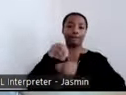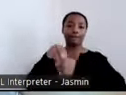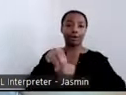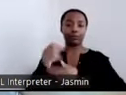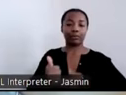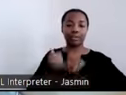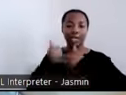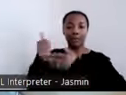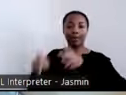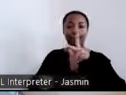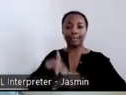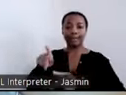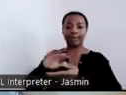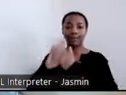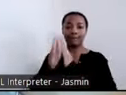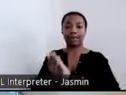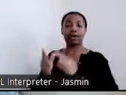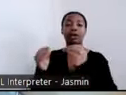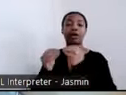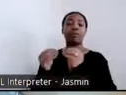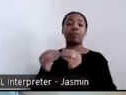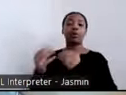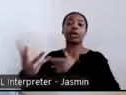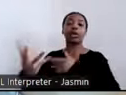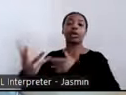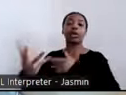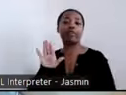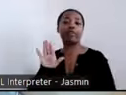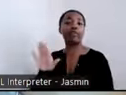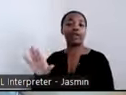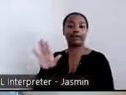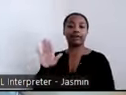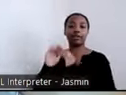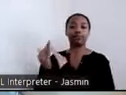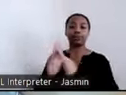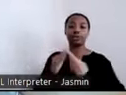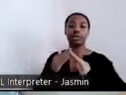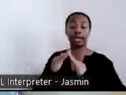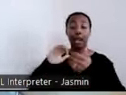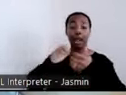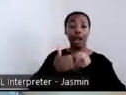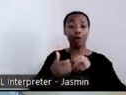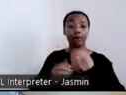become more included in their community by building partnerships to support a